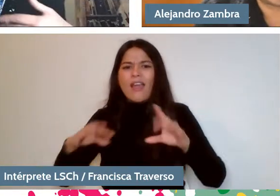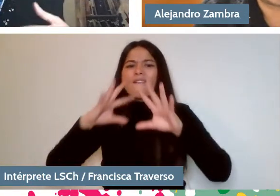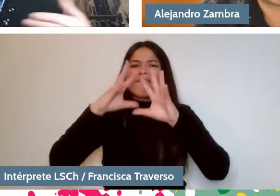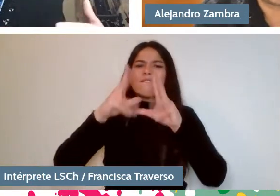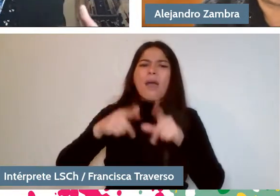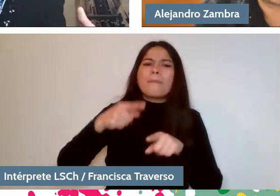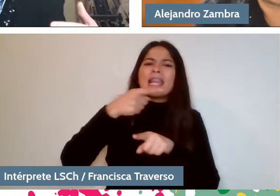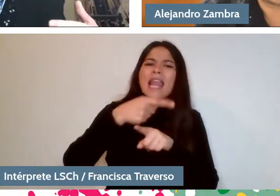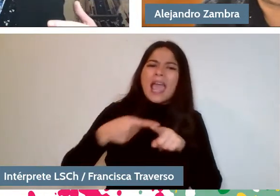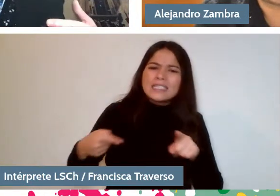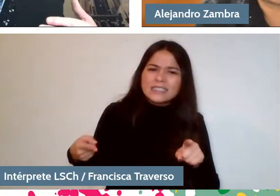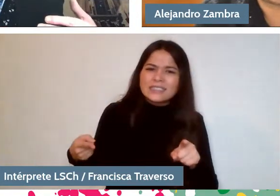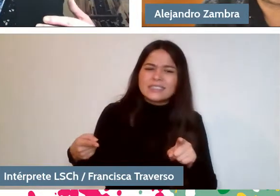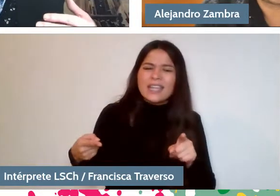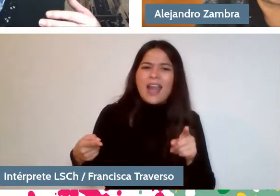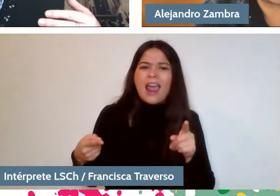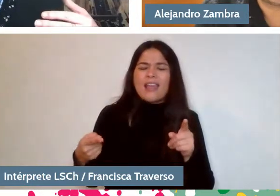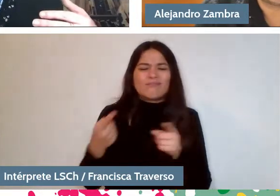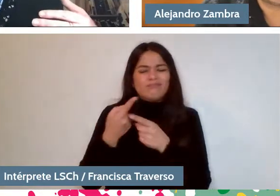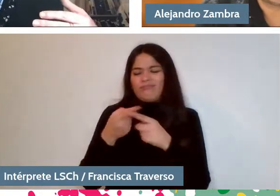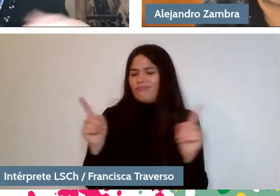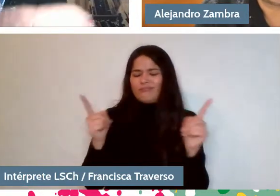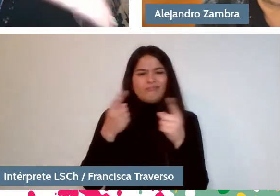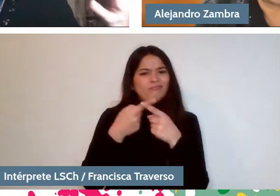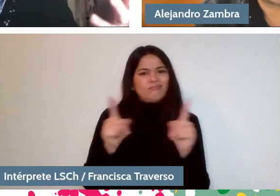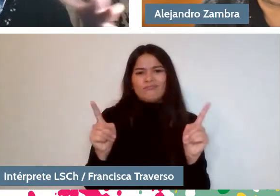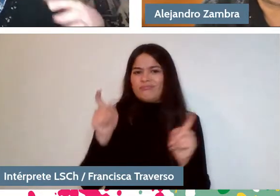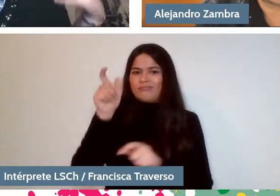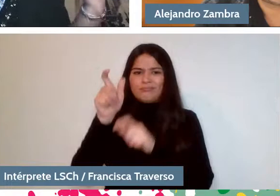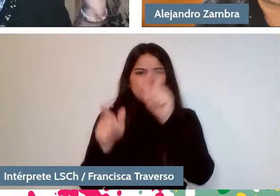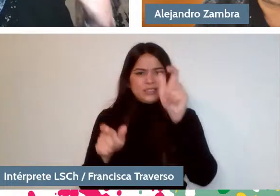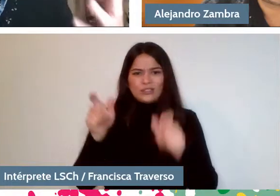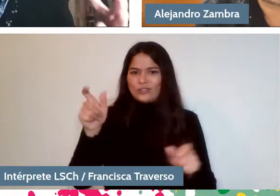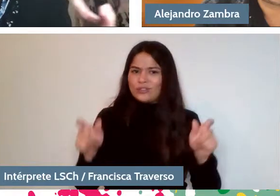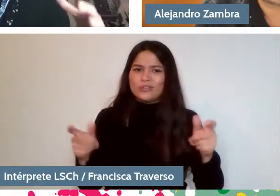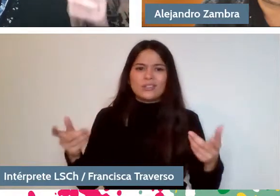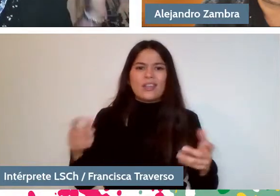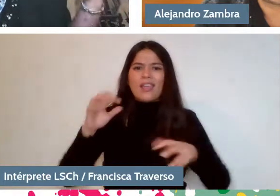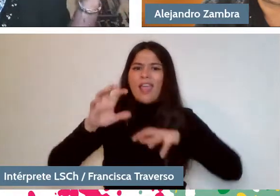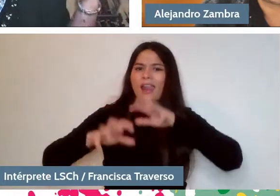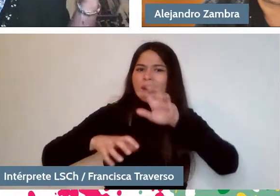but also families in which animals fit, where there are plants,